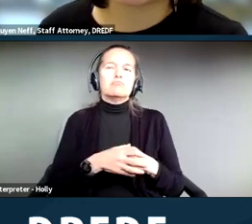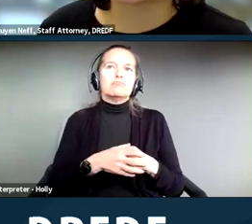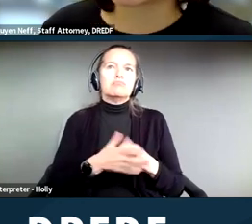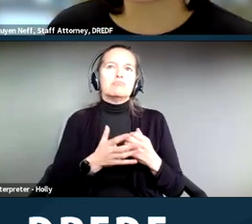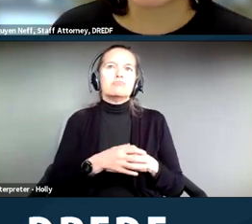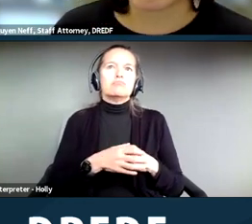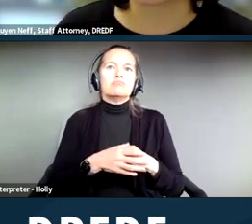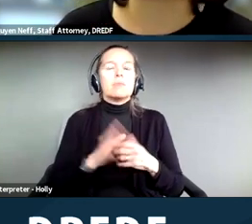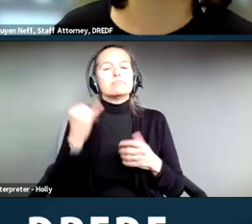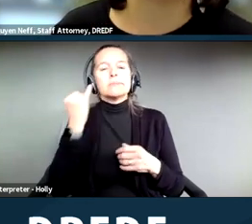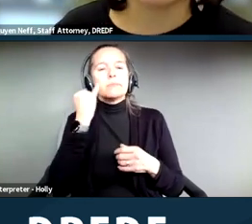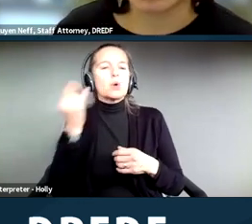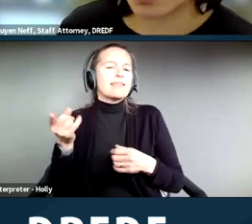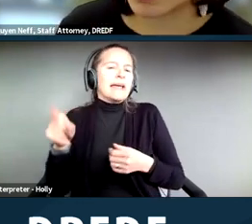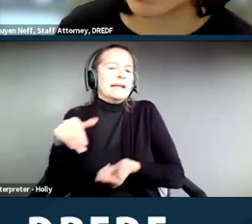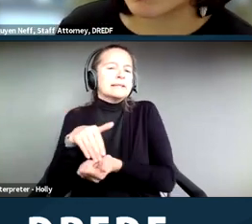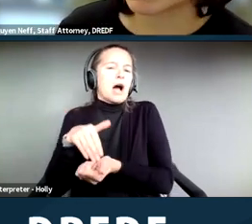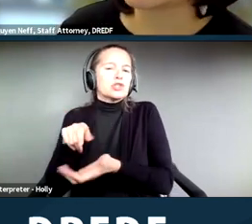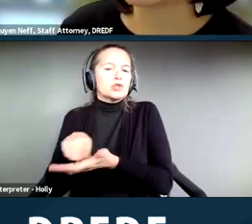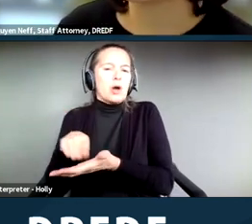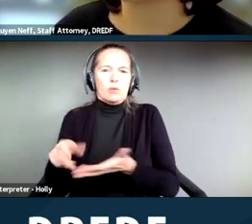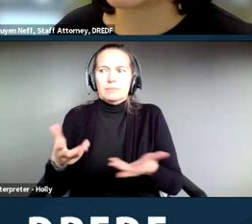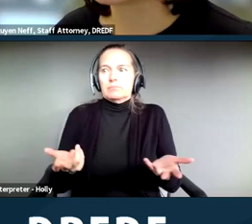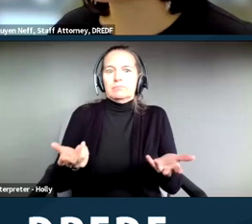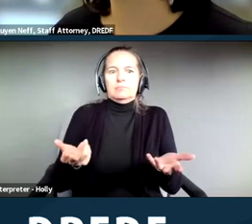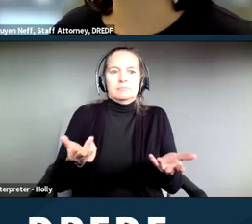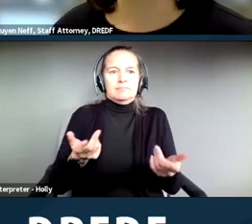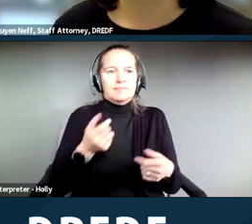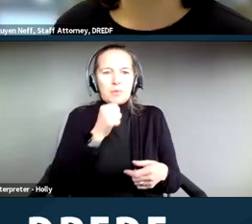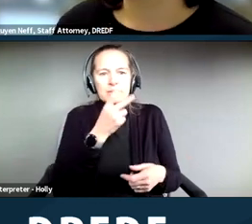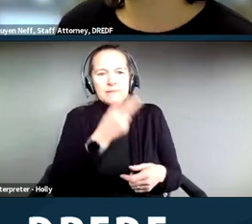saying I need a doctor's note, well, you know, I don't see a doctor regularly, but I see this,